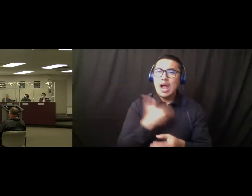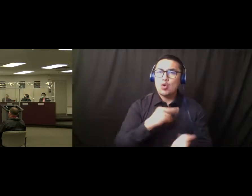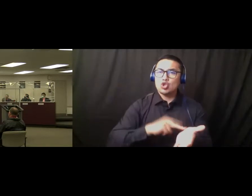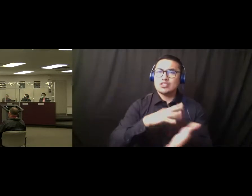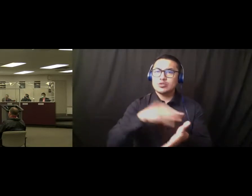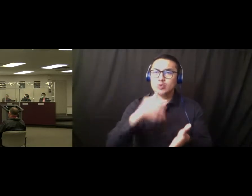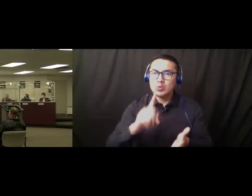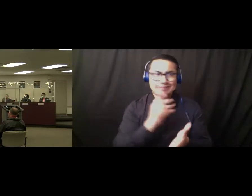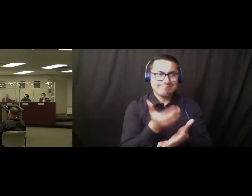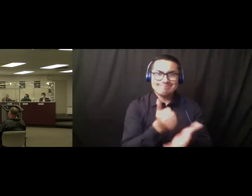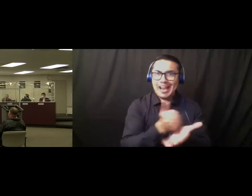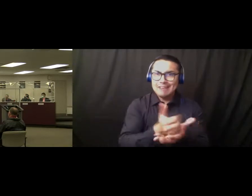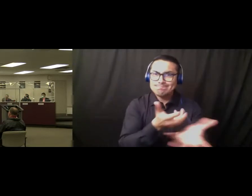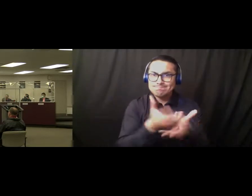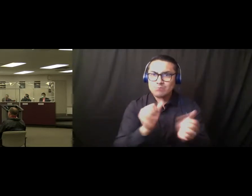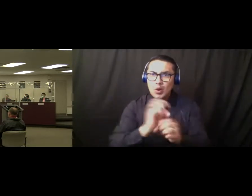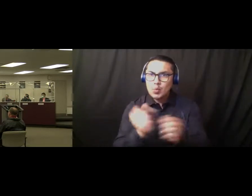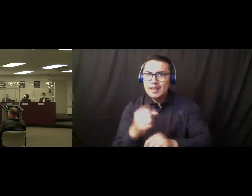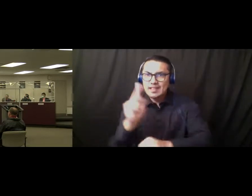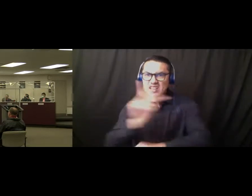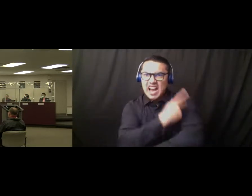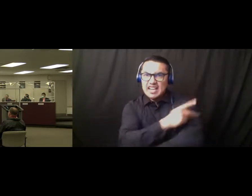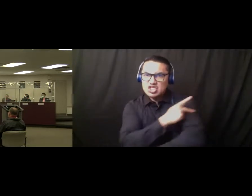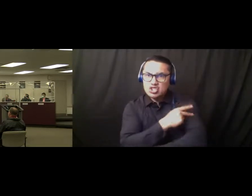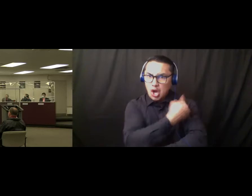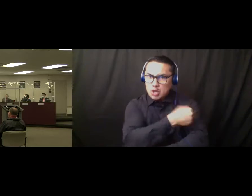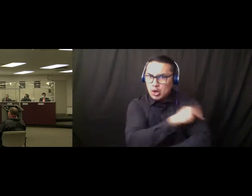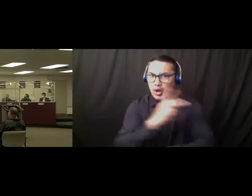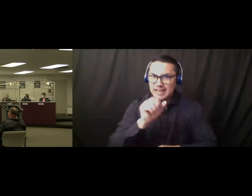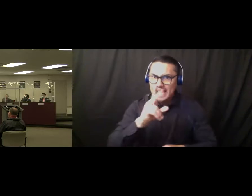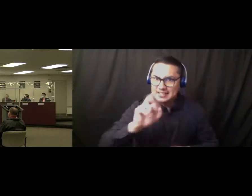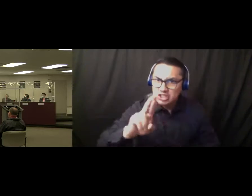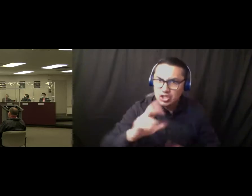delivering vaccines. The vaccines have been um, offered to